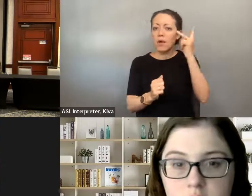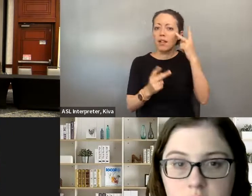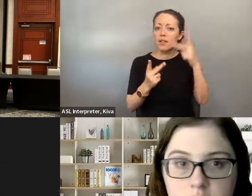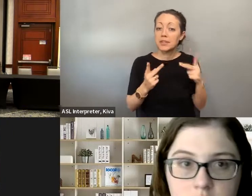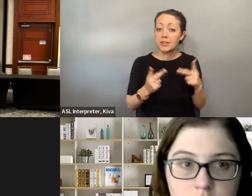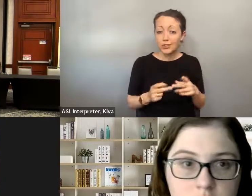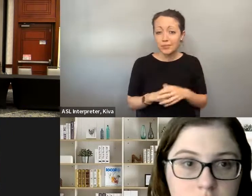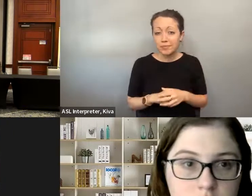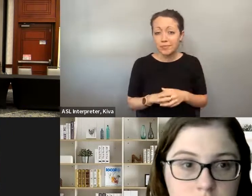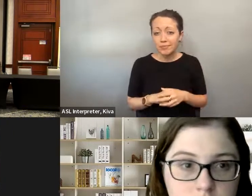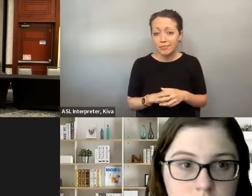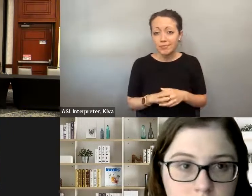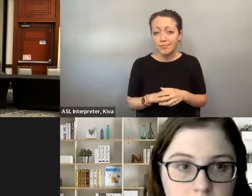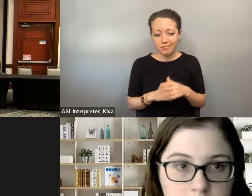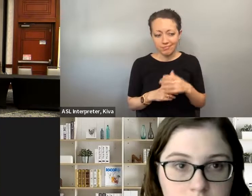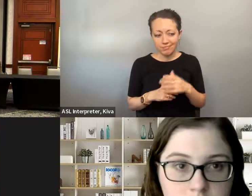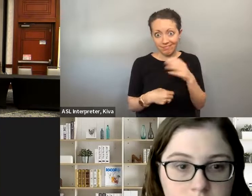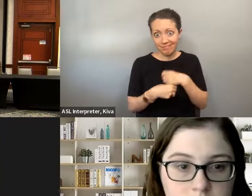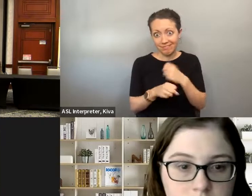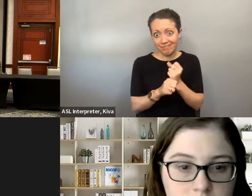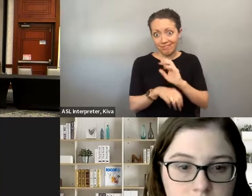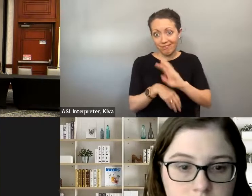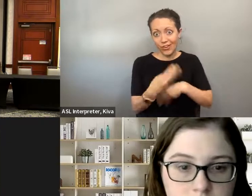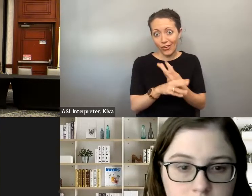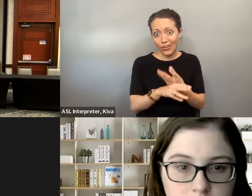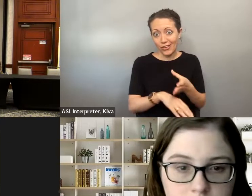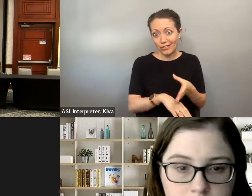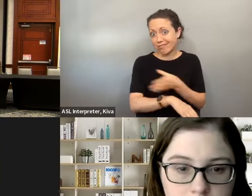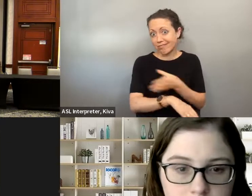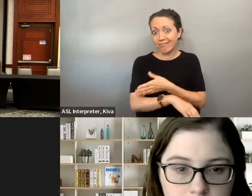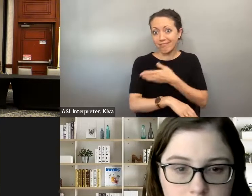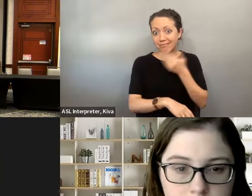your areas and I hope that we see future people with